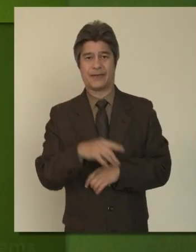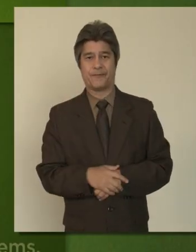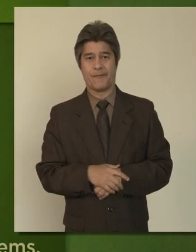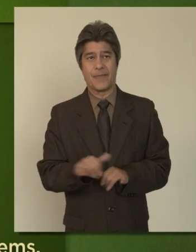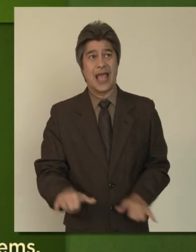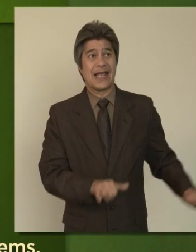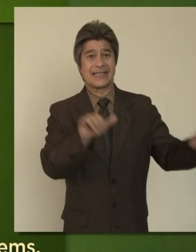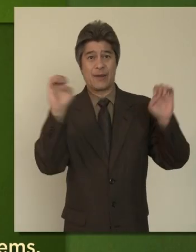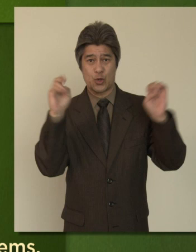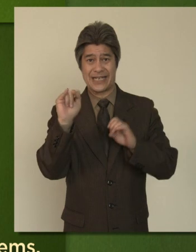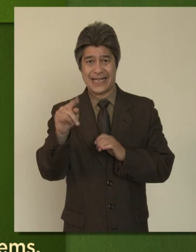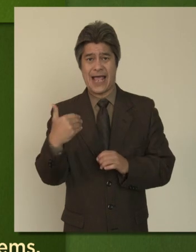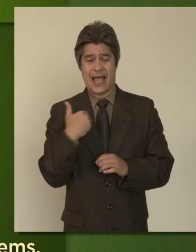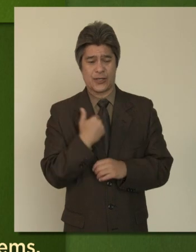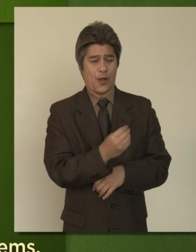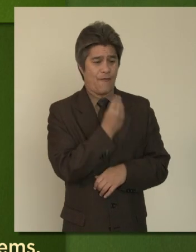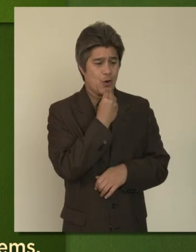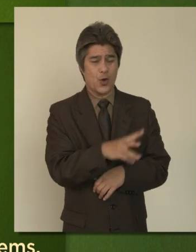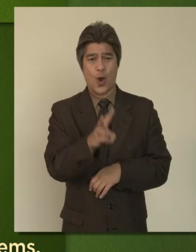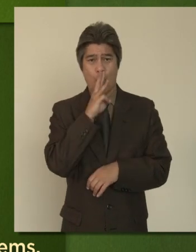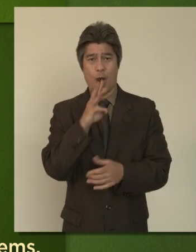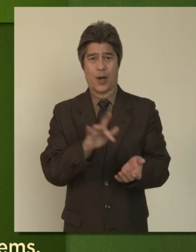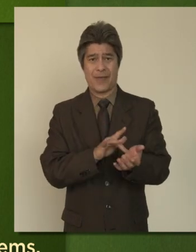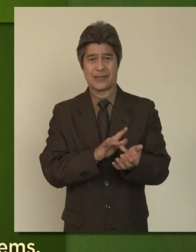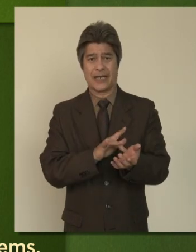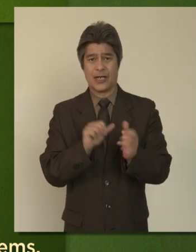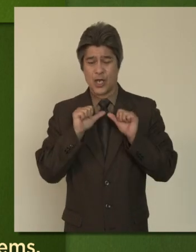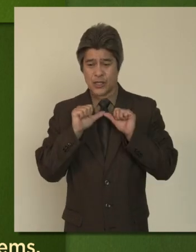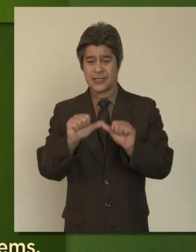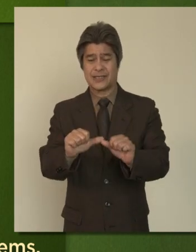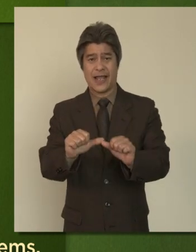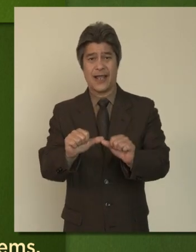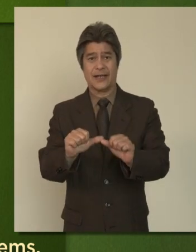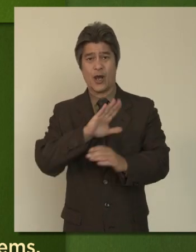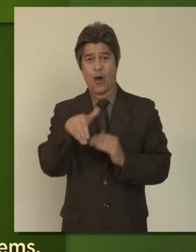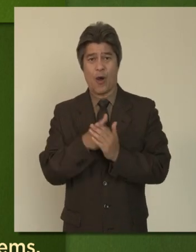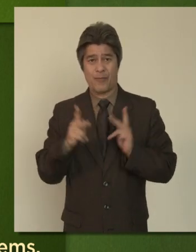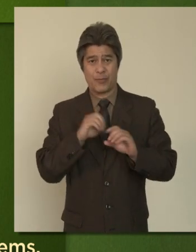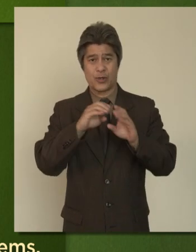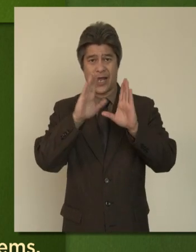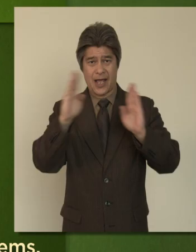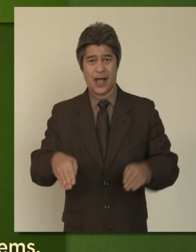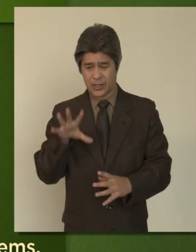A standard emergency kit includes food, water, and medicine to sustain all members of your household for at least three days.